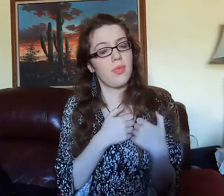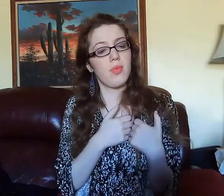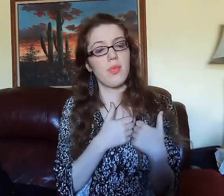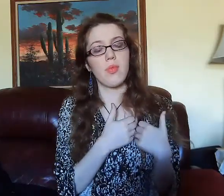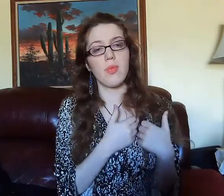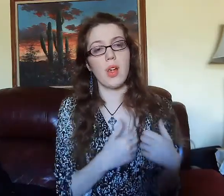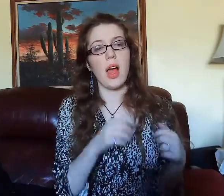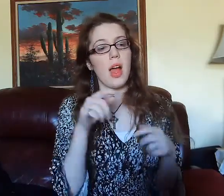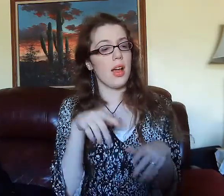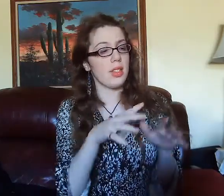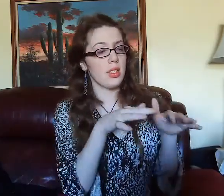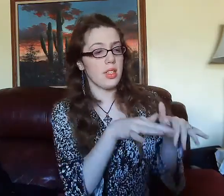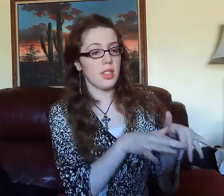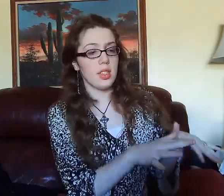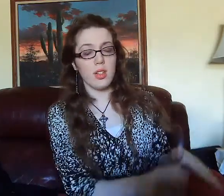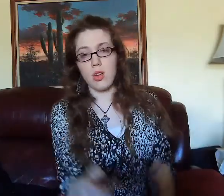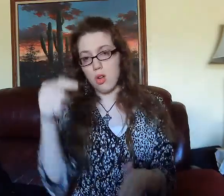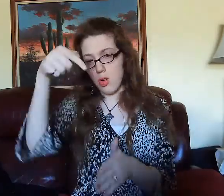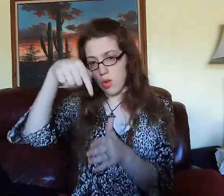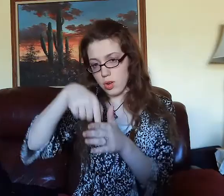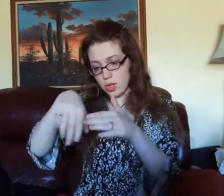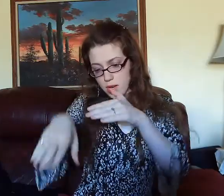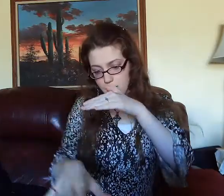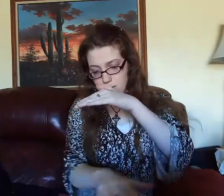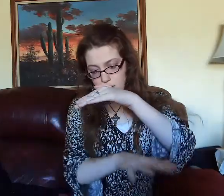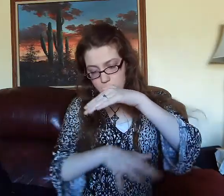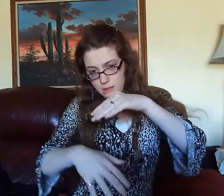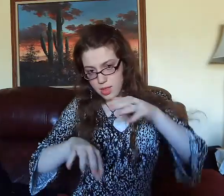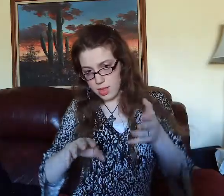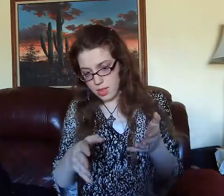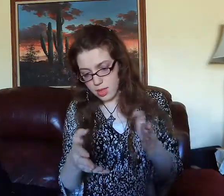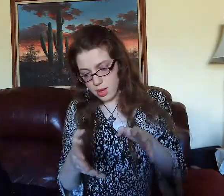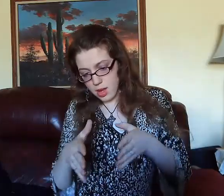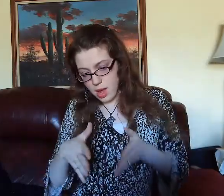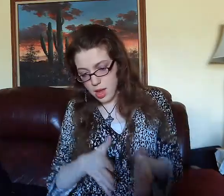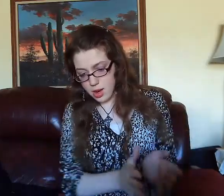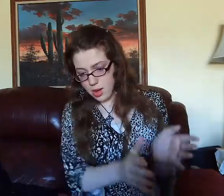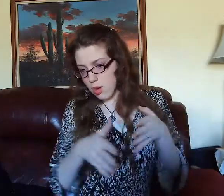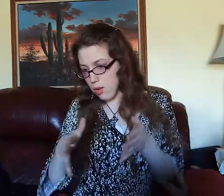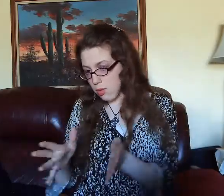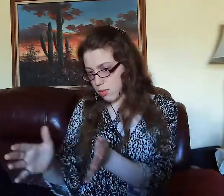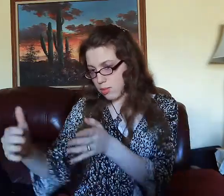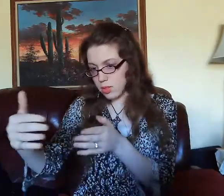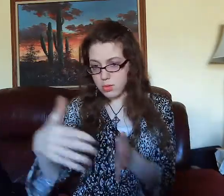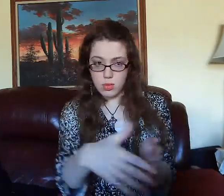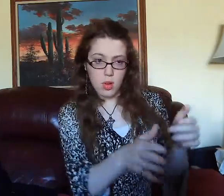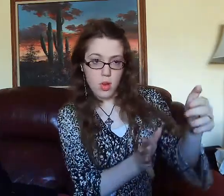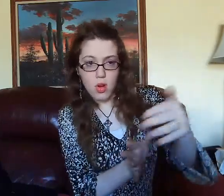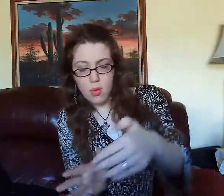YOU LIKE, YOU LOVER/SWEETHEART. (at) SEA, (or) DEEP UNDER UNDER DEAD HALLS (Catacombs, acted out). DEAD HALLS (Catacombs, acted out).